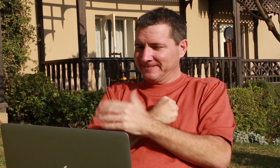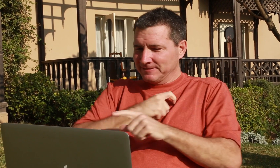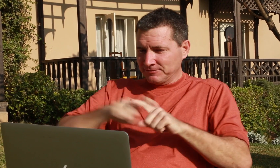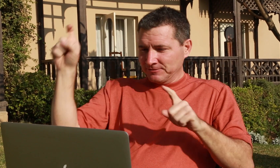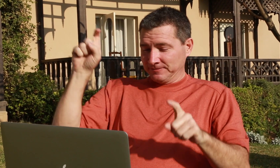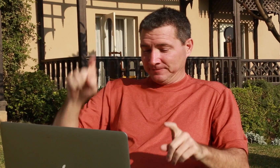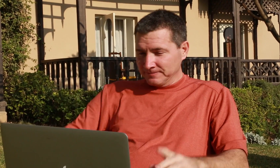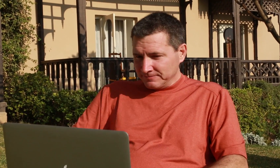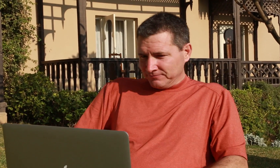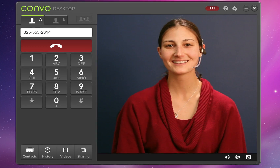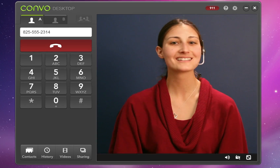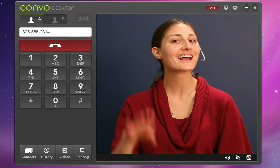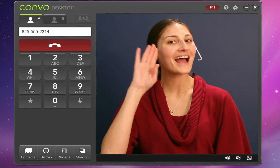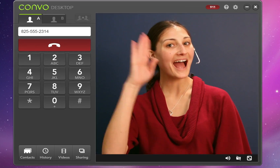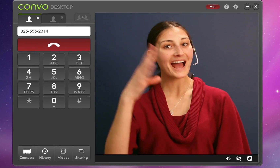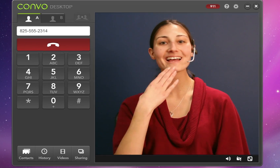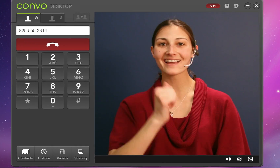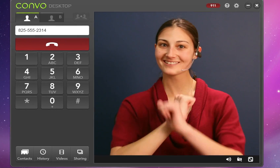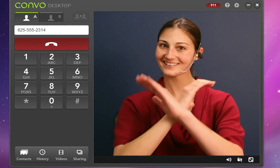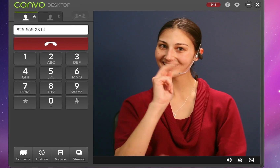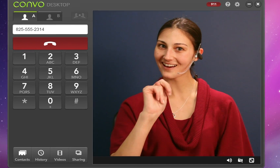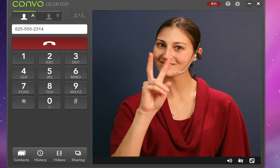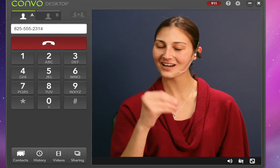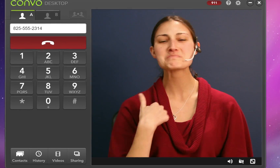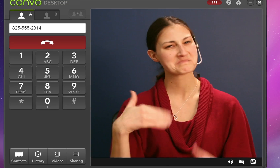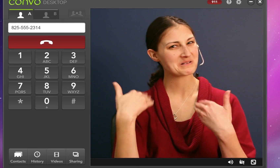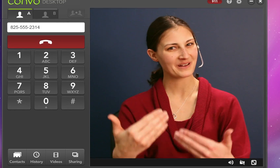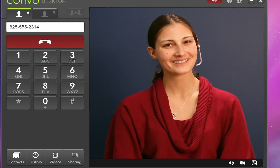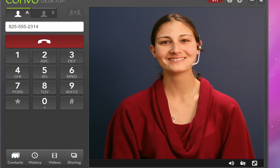I'm going to take the opportunity to make a call now! Hi, thank you for using Convo! Go ahead.